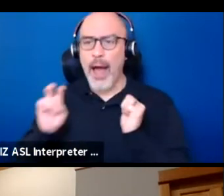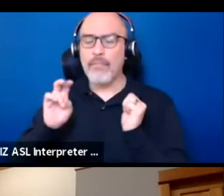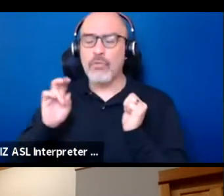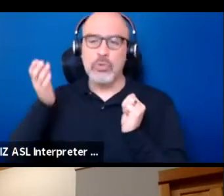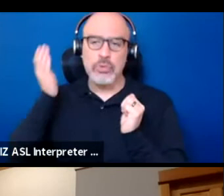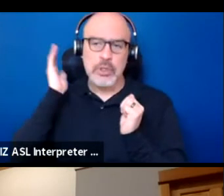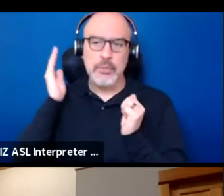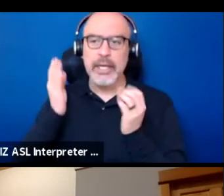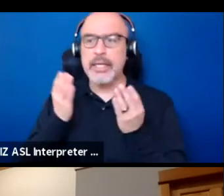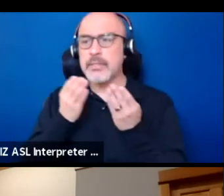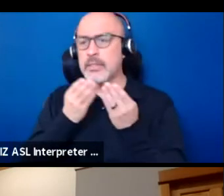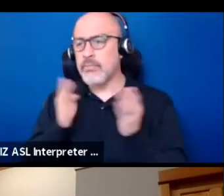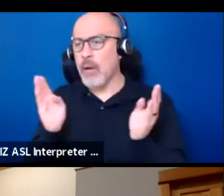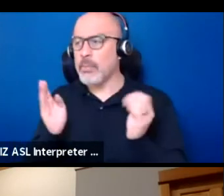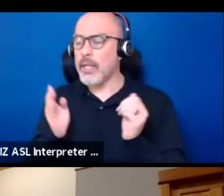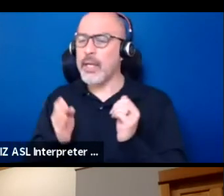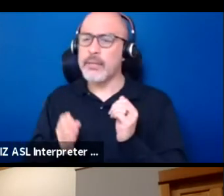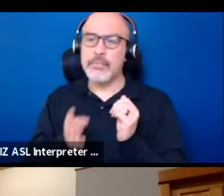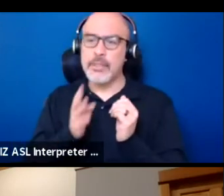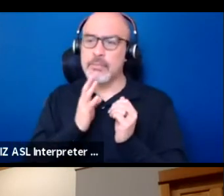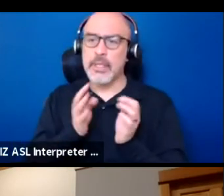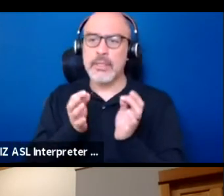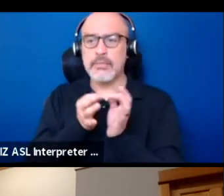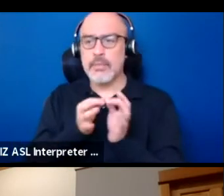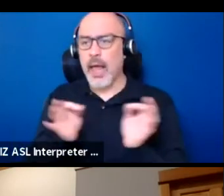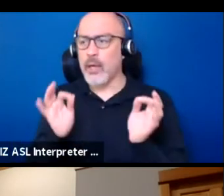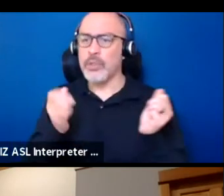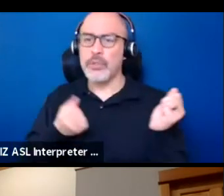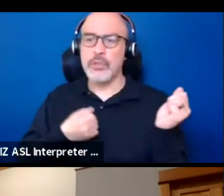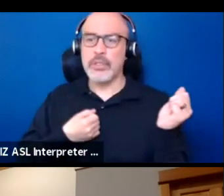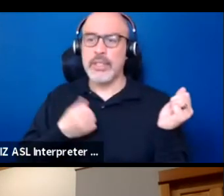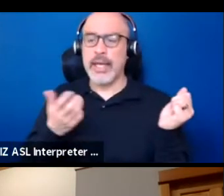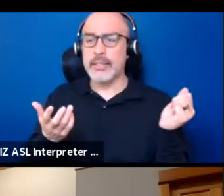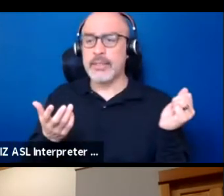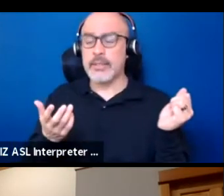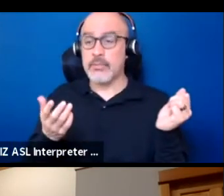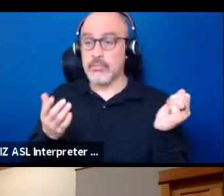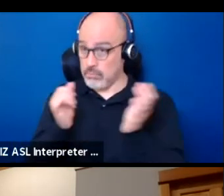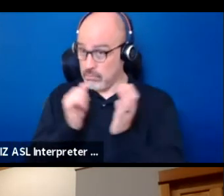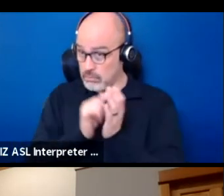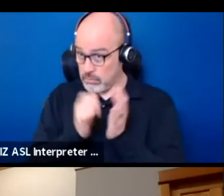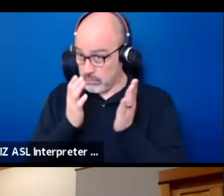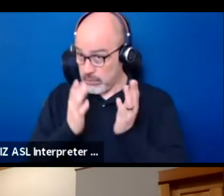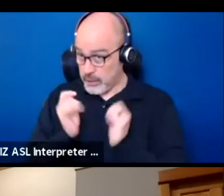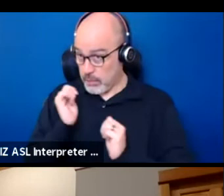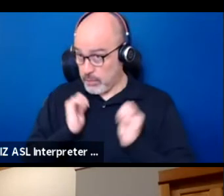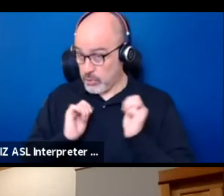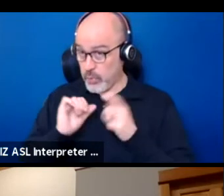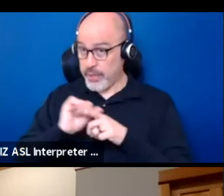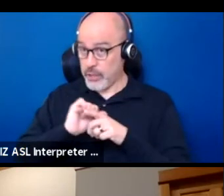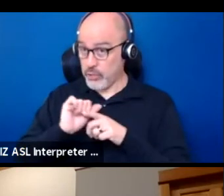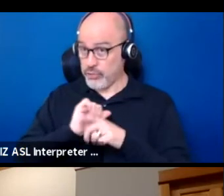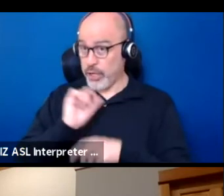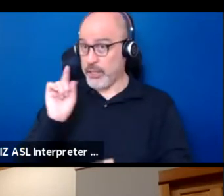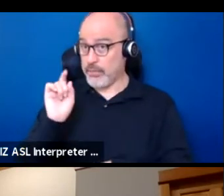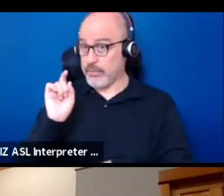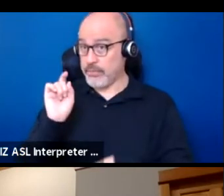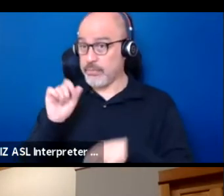and speaks his language and sings, is that a person with theatrical training? Yes, it is. And I'm guessing